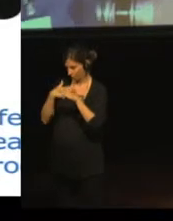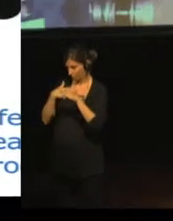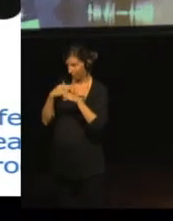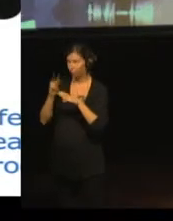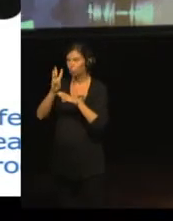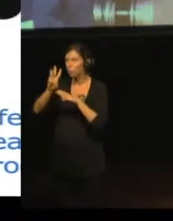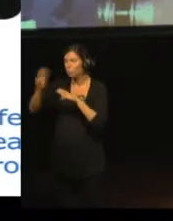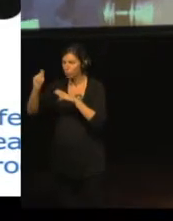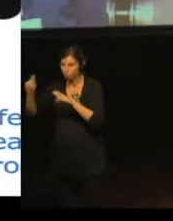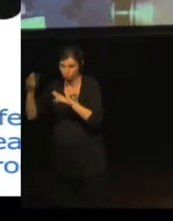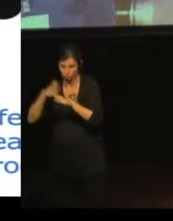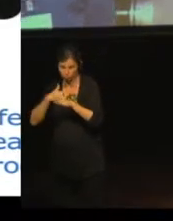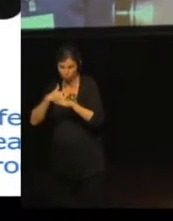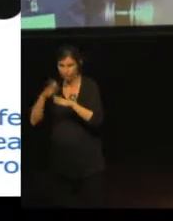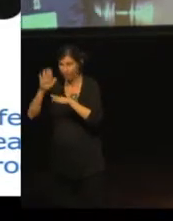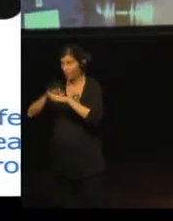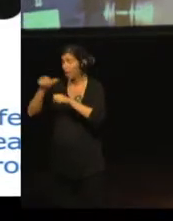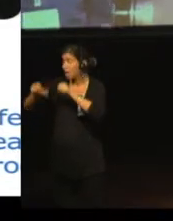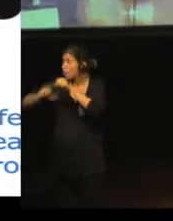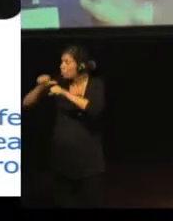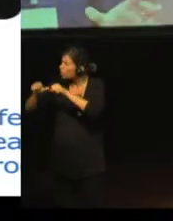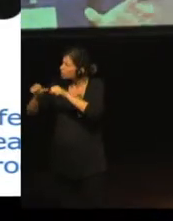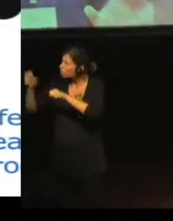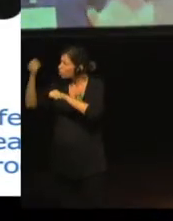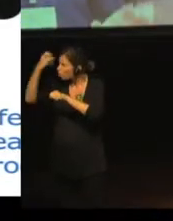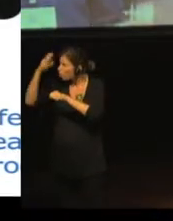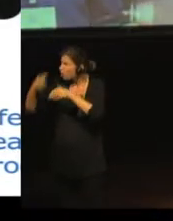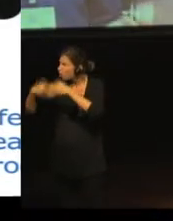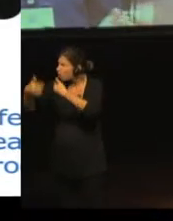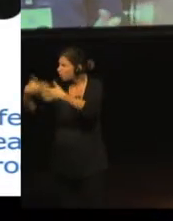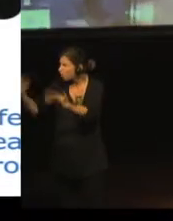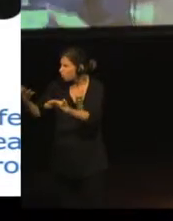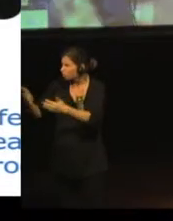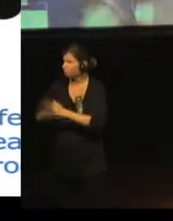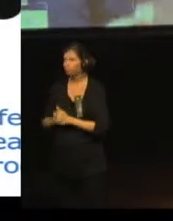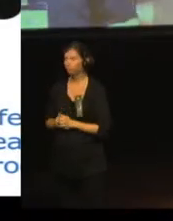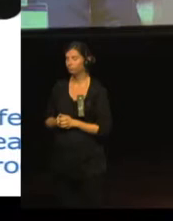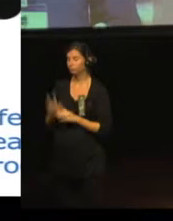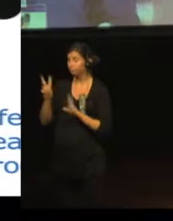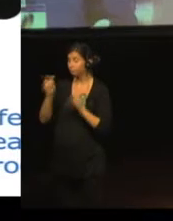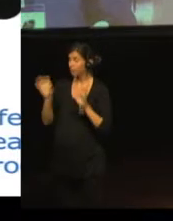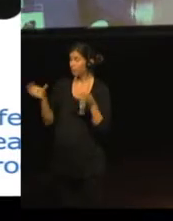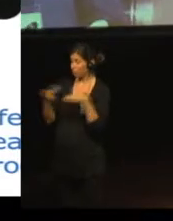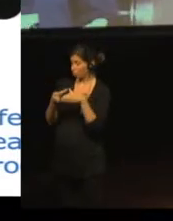About the meetings, we had five joint meetings where we all worked together.